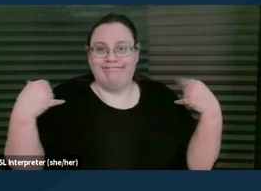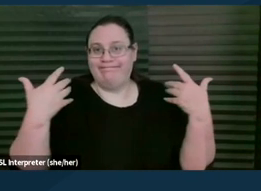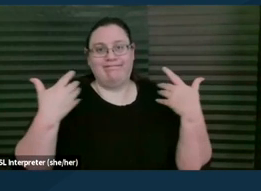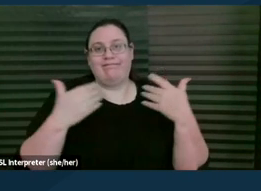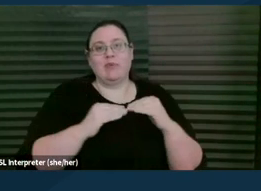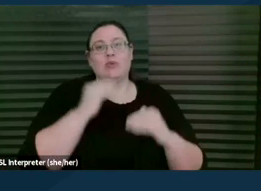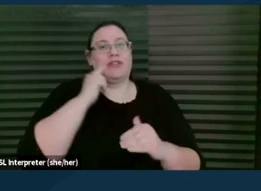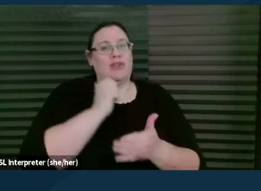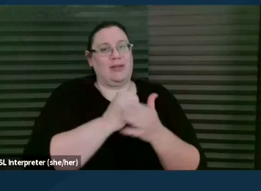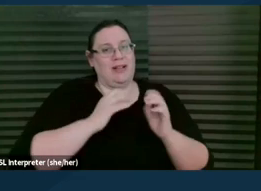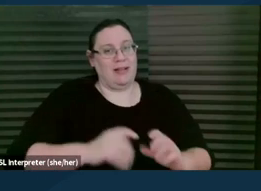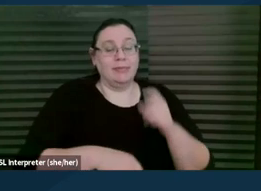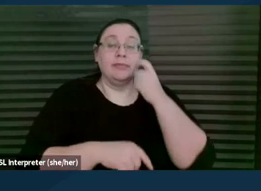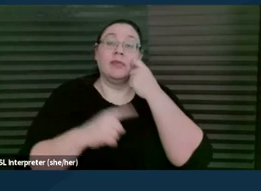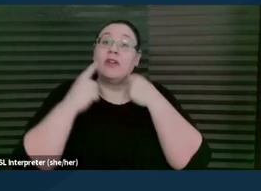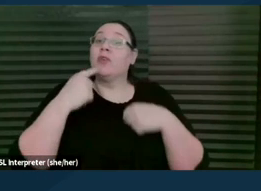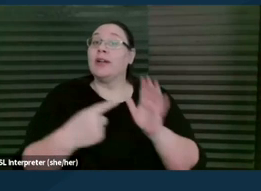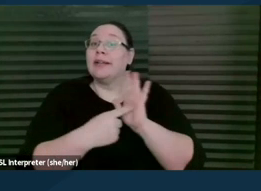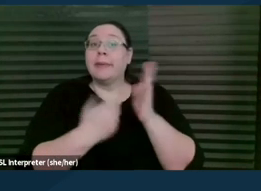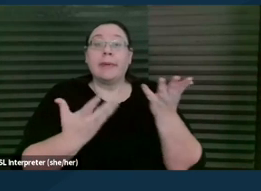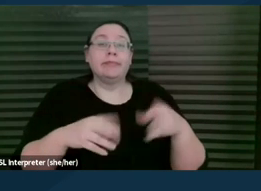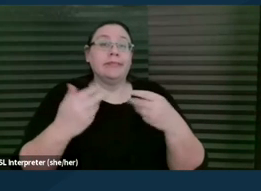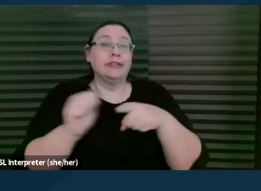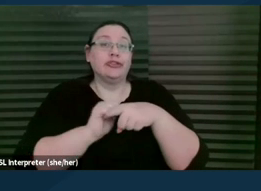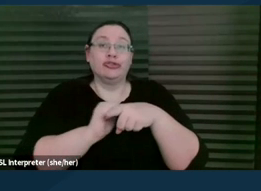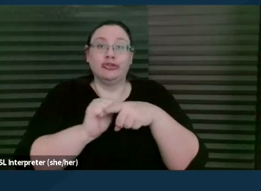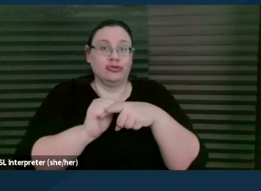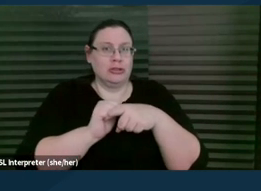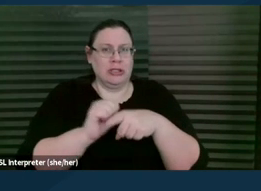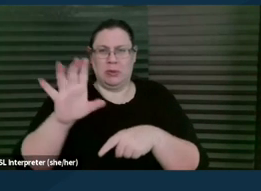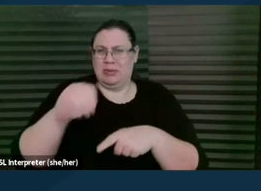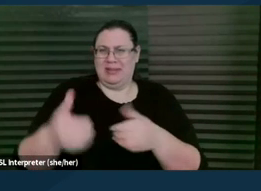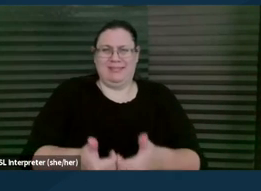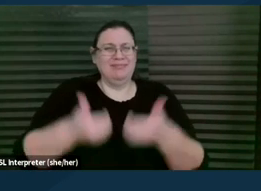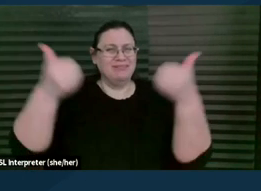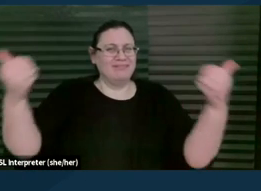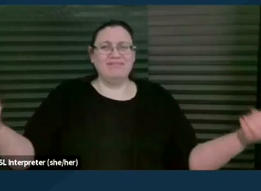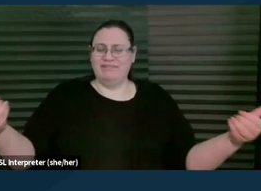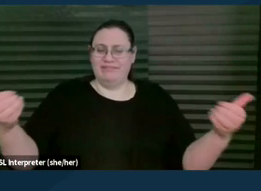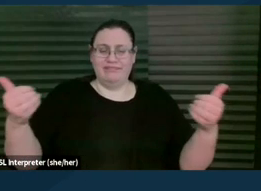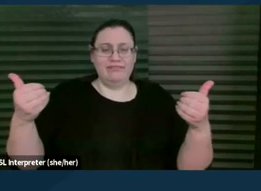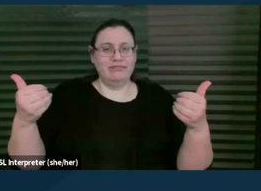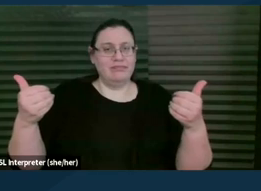For example, we may be doing a training completely independent, independently of our attorney staff